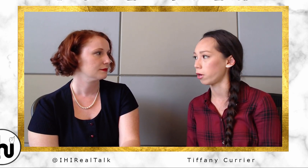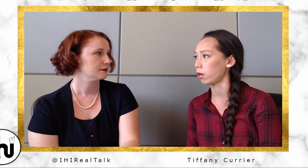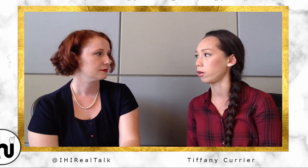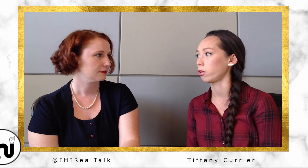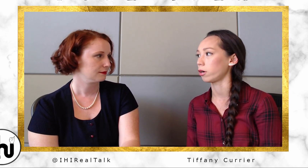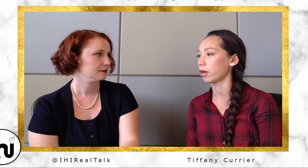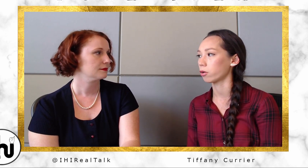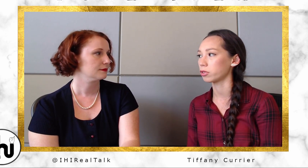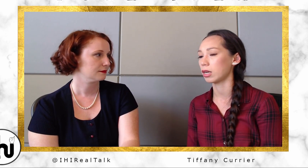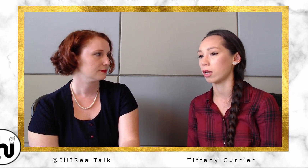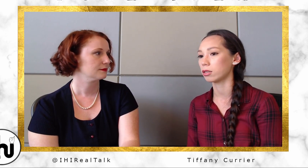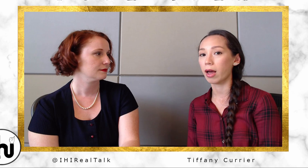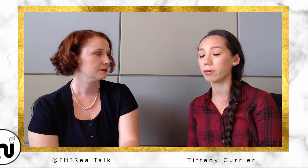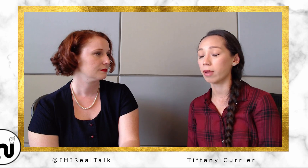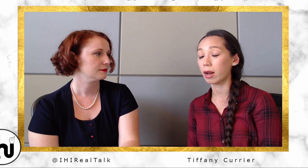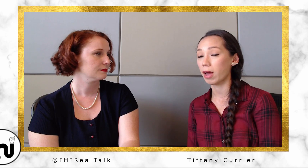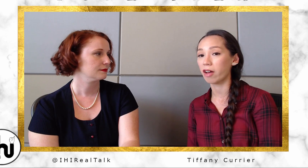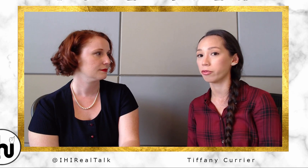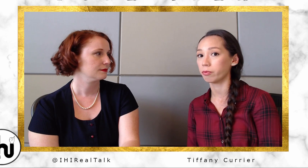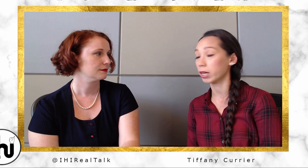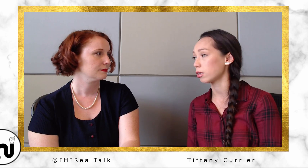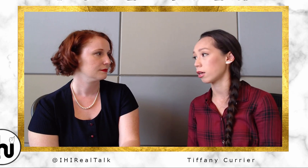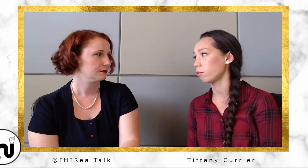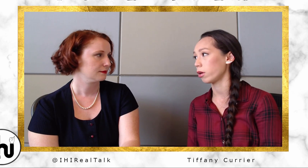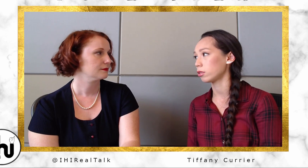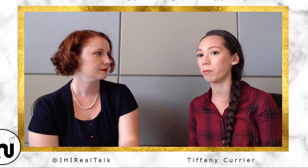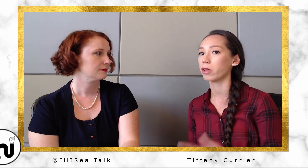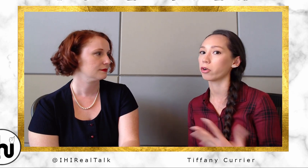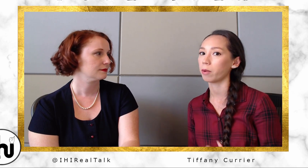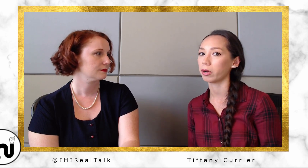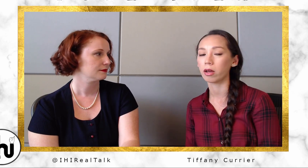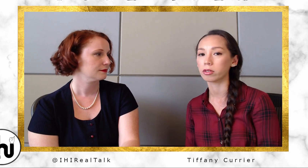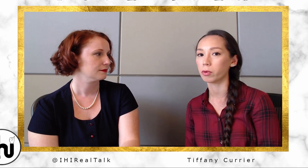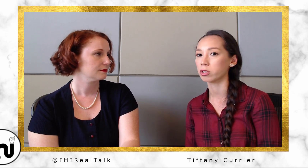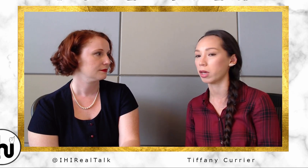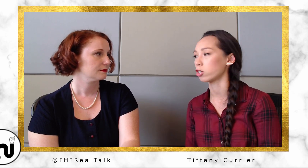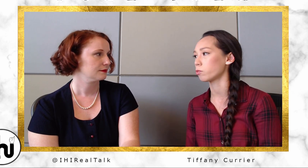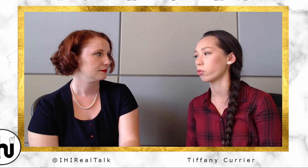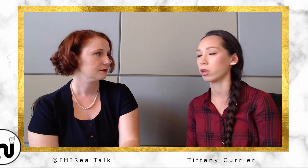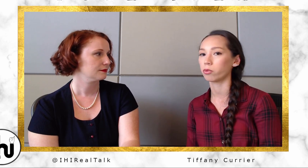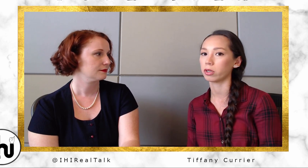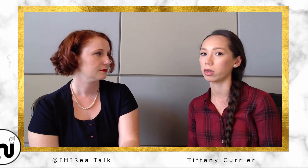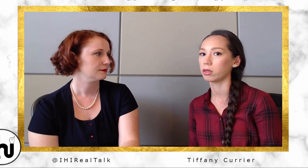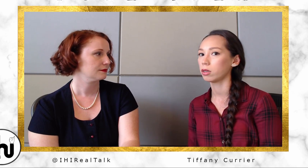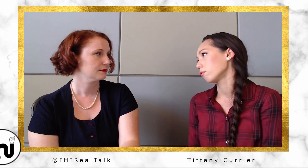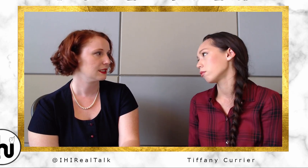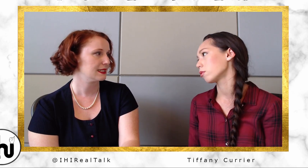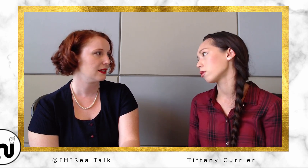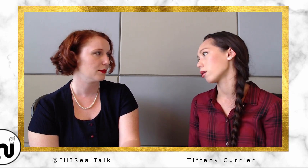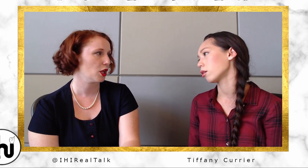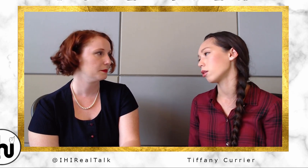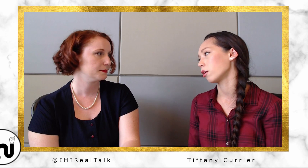and our uncles and aunts. And, and I'm half Mexican, but my other grandparents spoke Spanish, but we didn't really get to... Desirée: Get to see them that often?